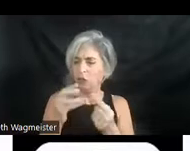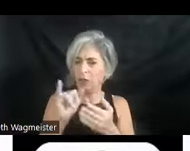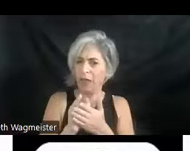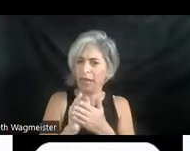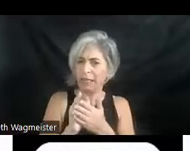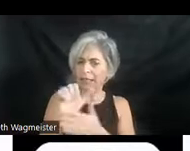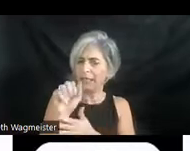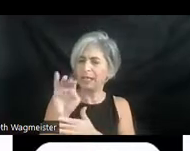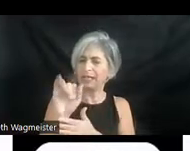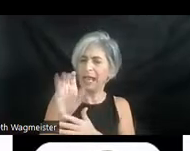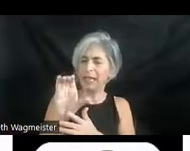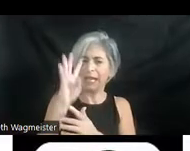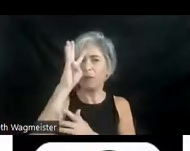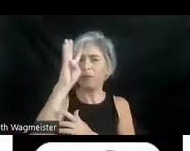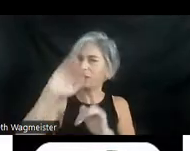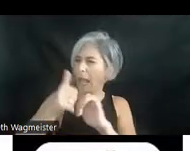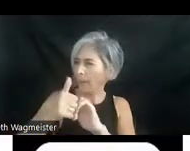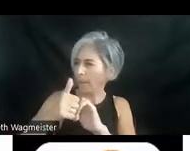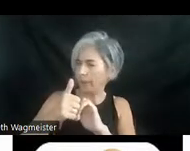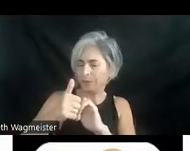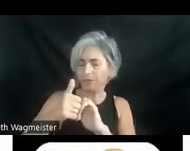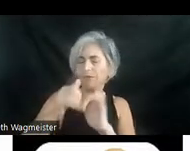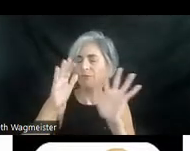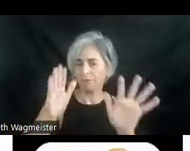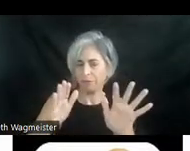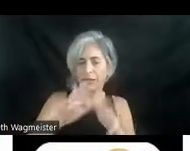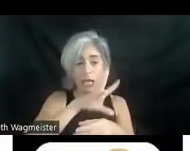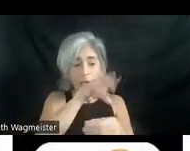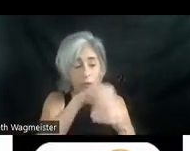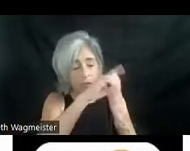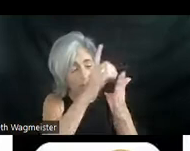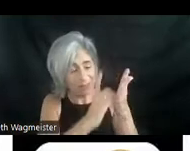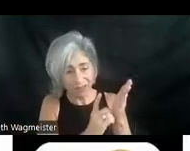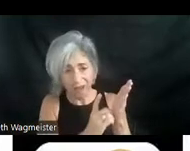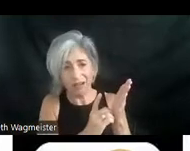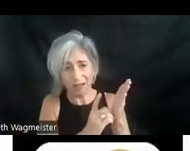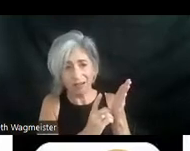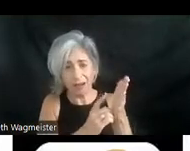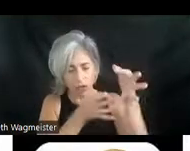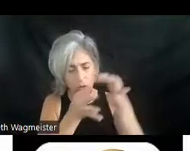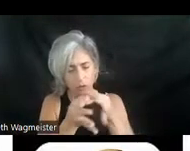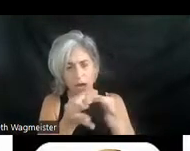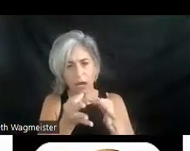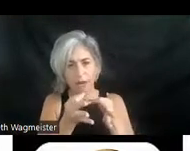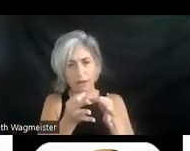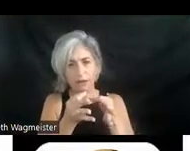innovation? The theory of inclusive design describes one common approach to accessibility.